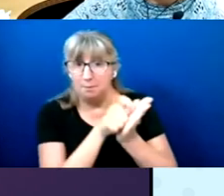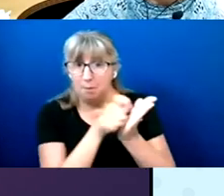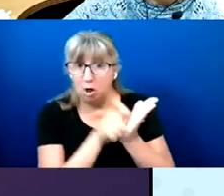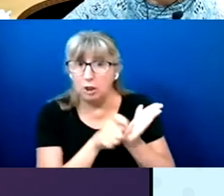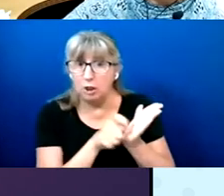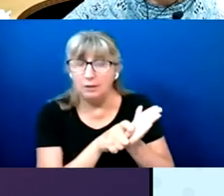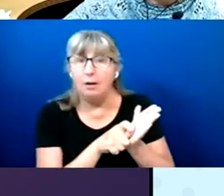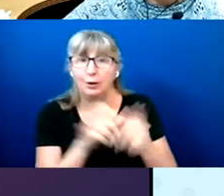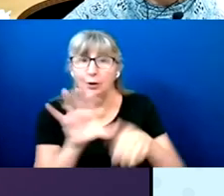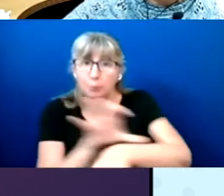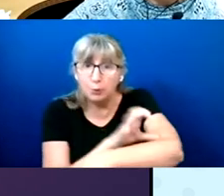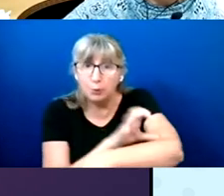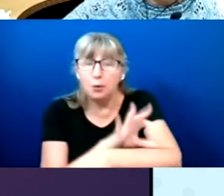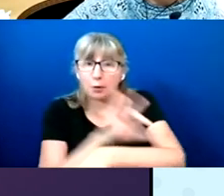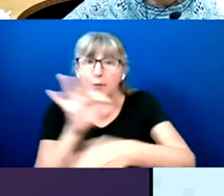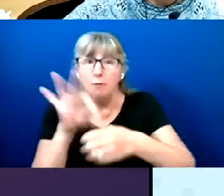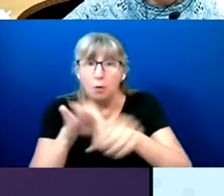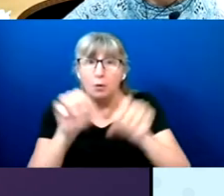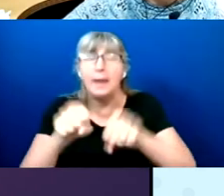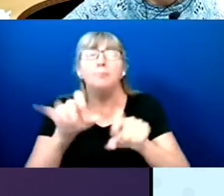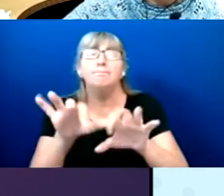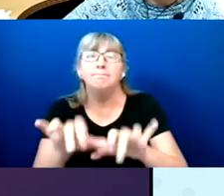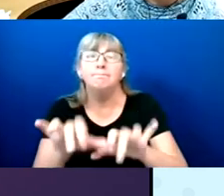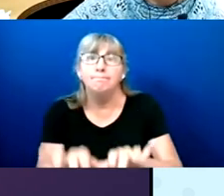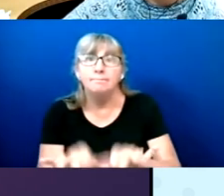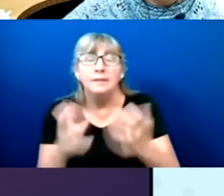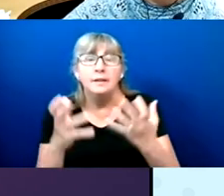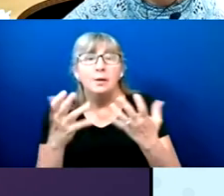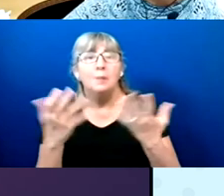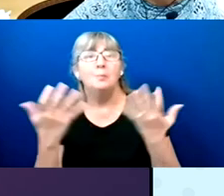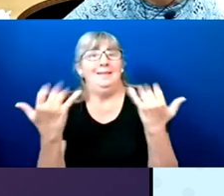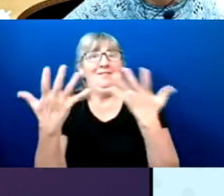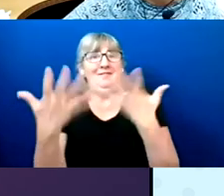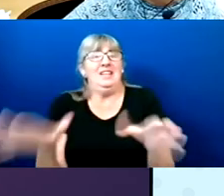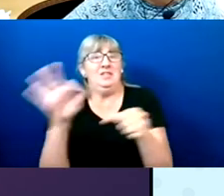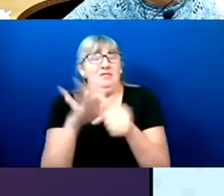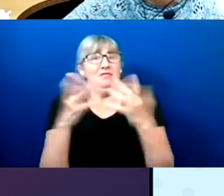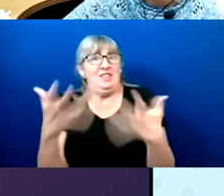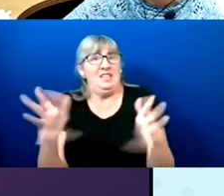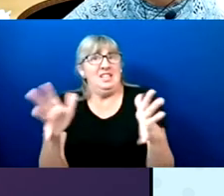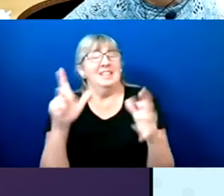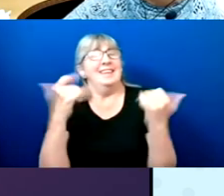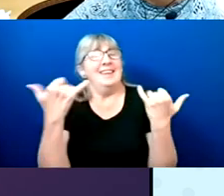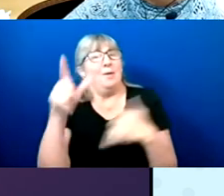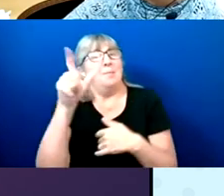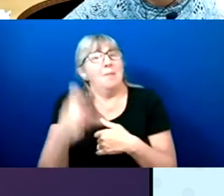But they need to download the ballot on to a thumb drives and find a computer that has